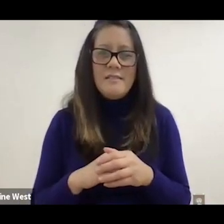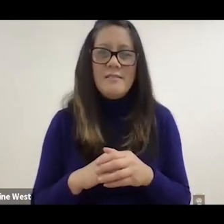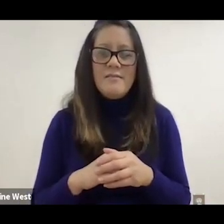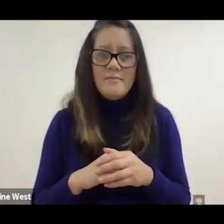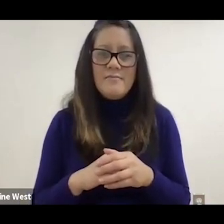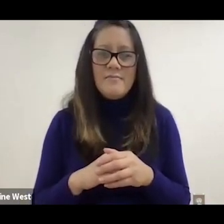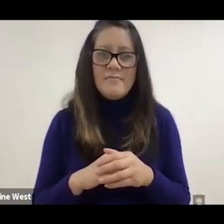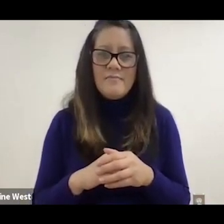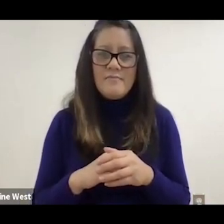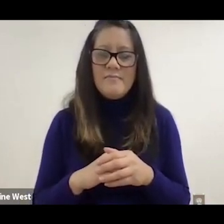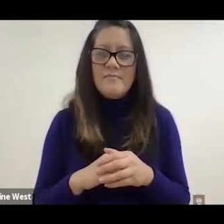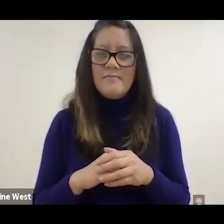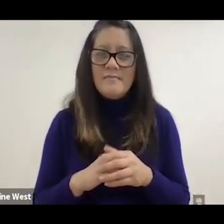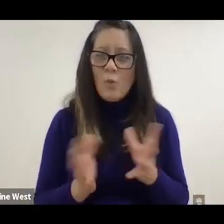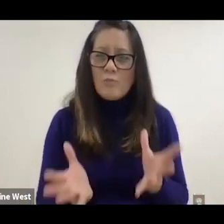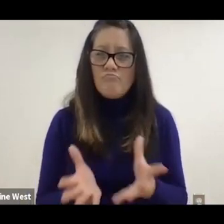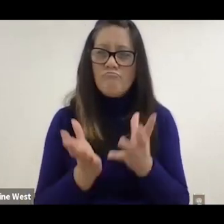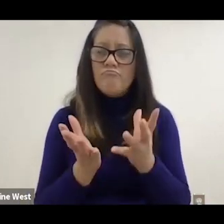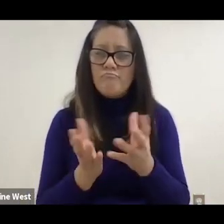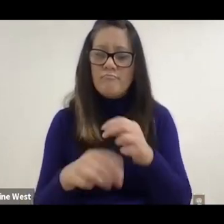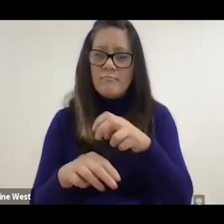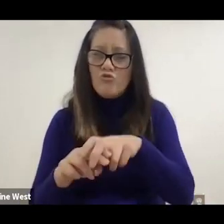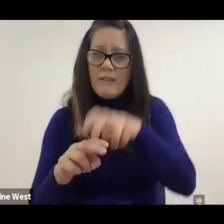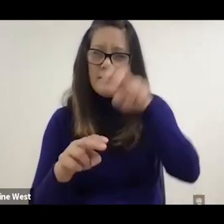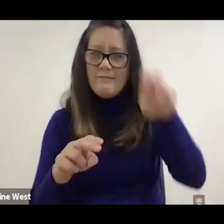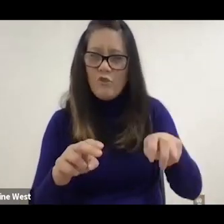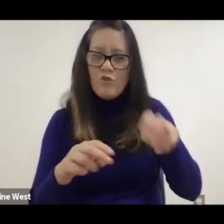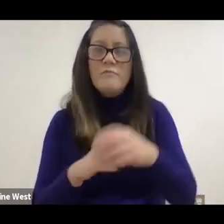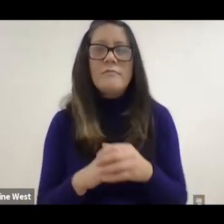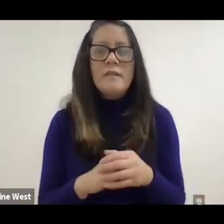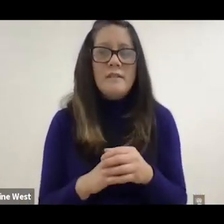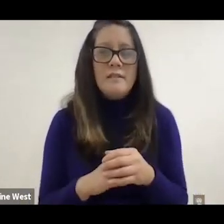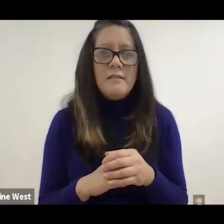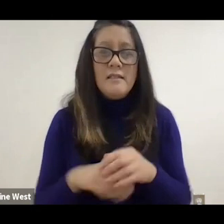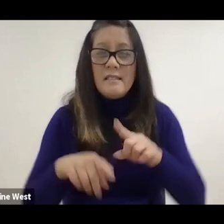to the other to facilitate transfers depending what's needed in this space